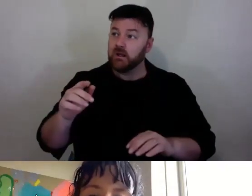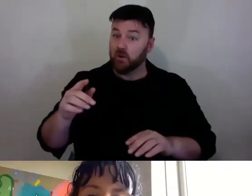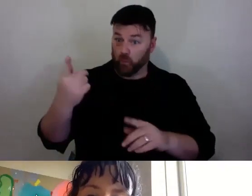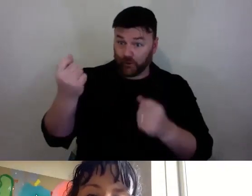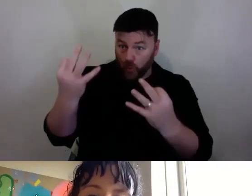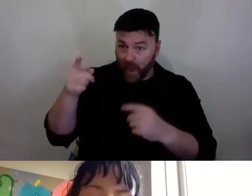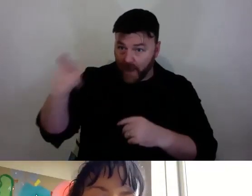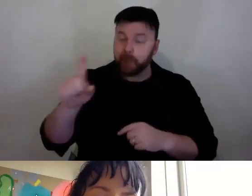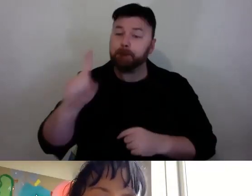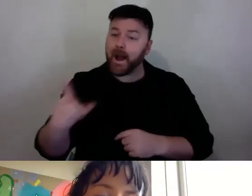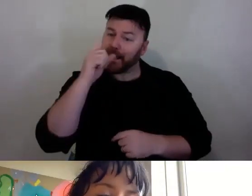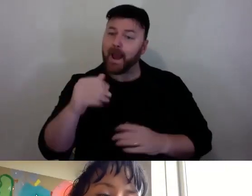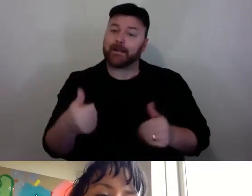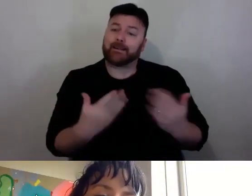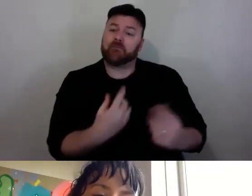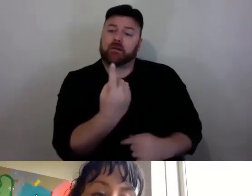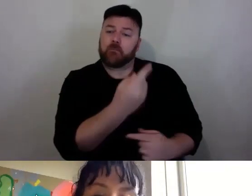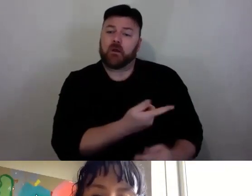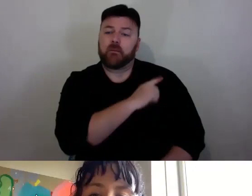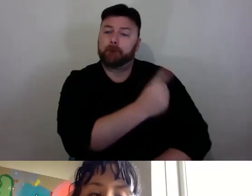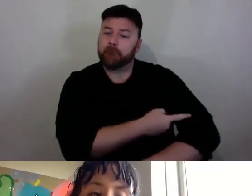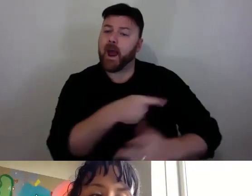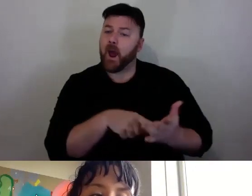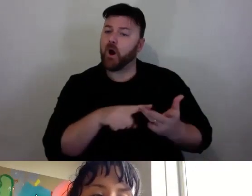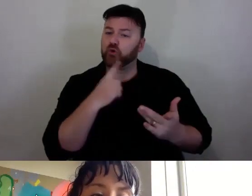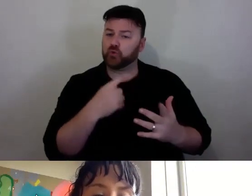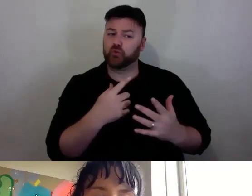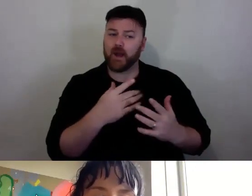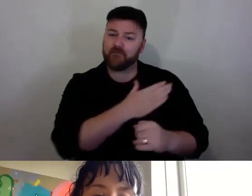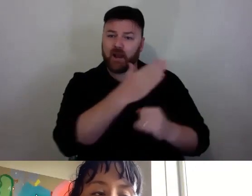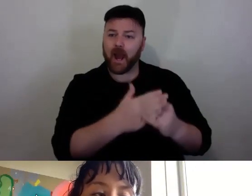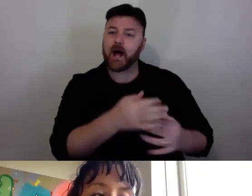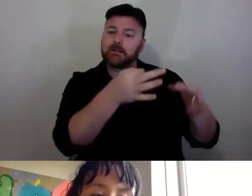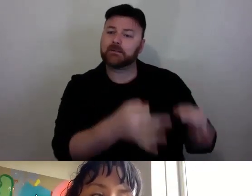still integrity to that as long as with grow. For example with How,